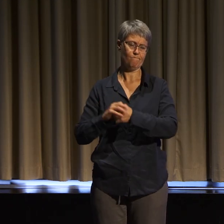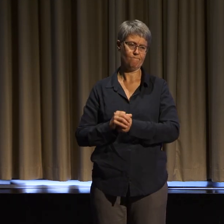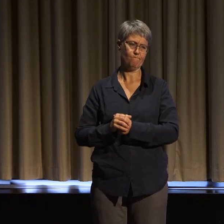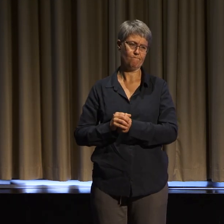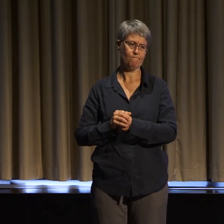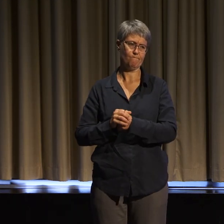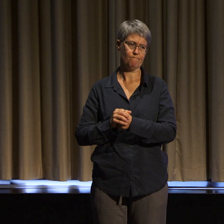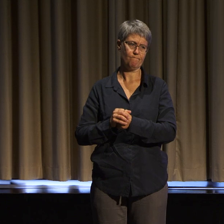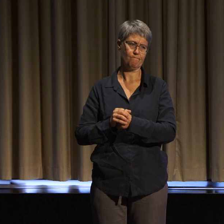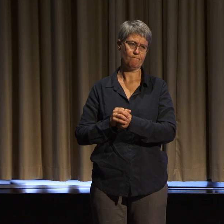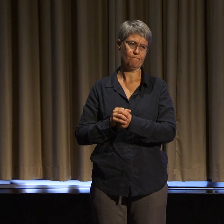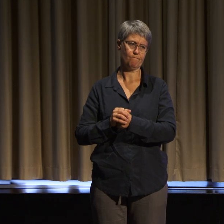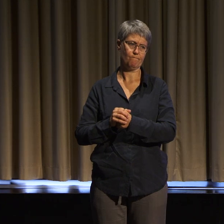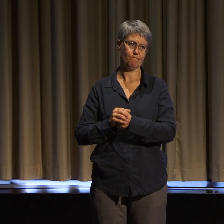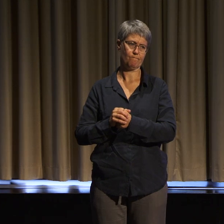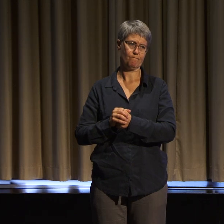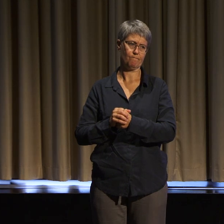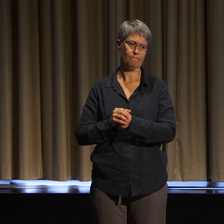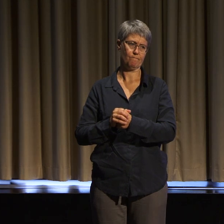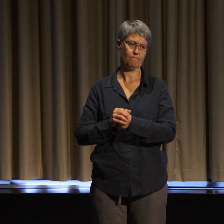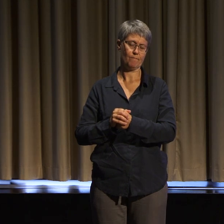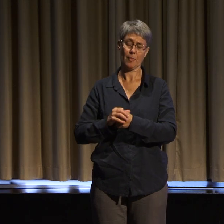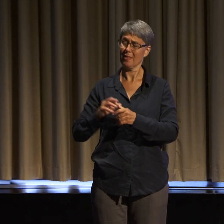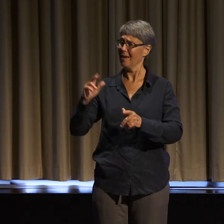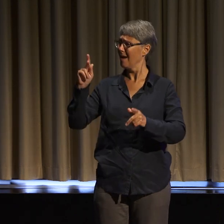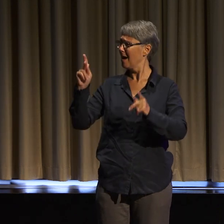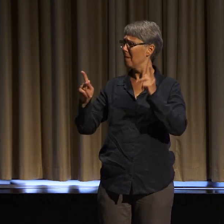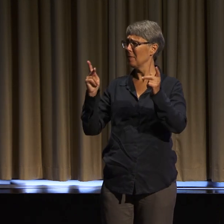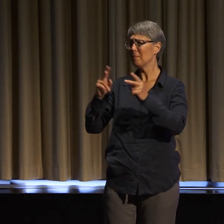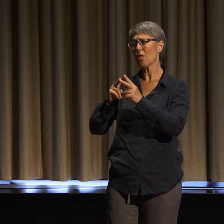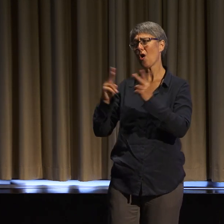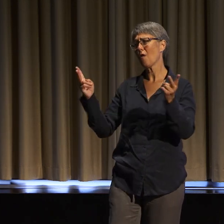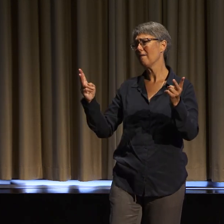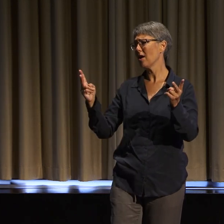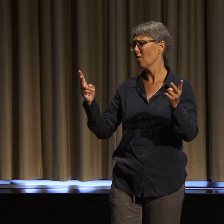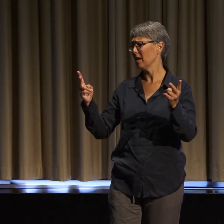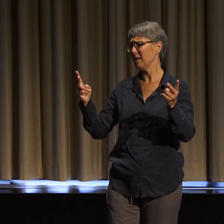For people they've never met before, for themselves, for generations coming after them.